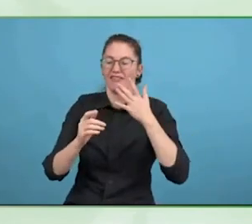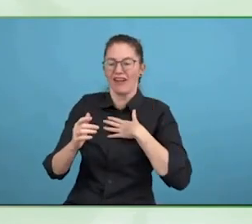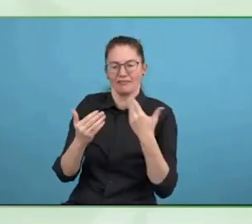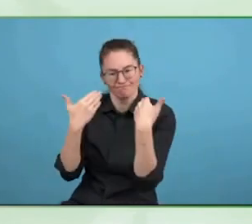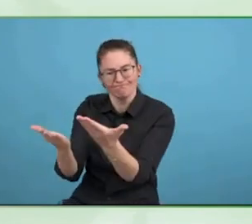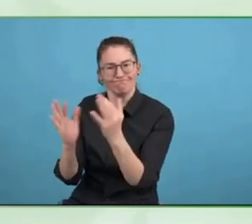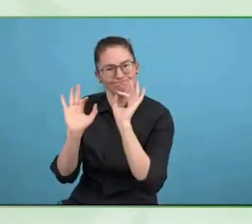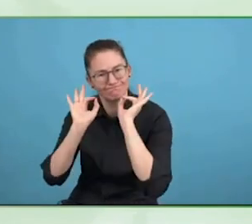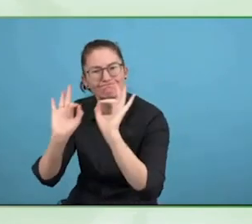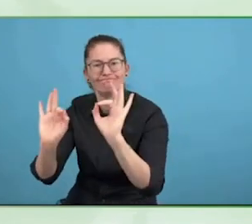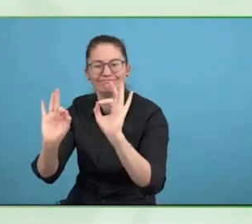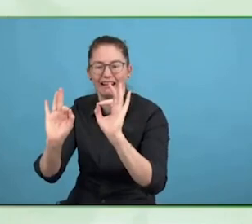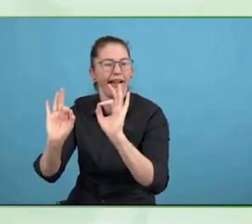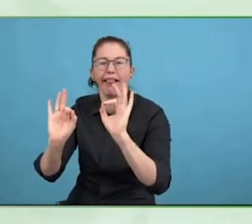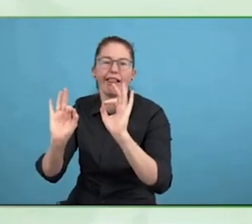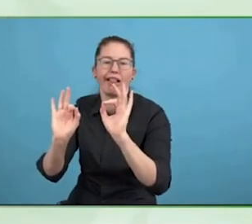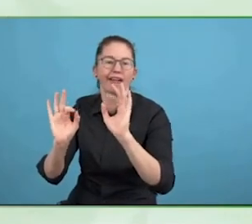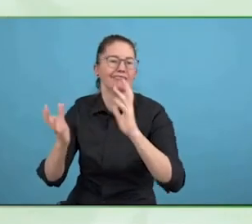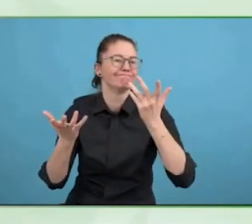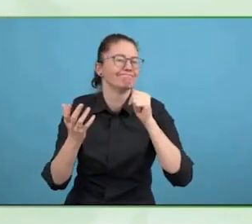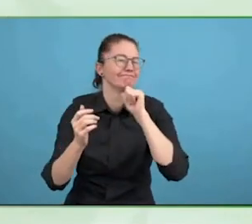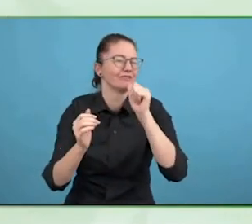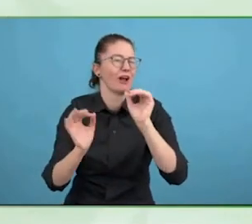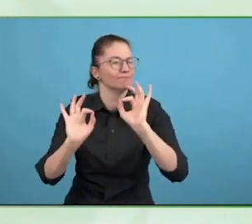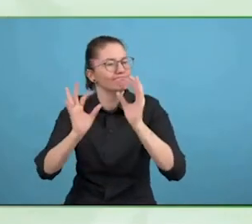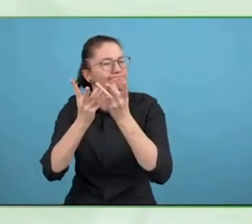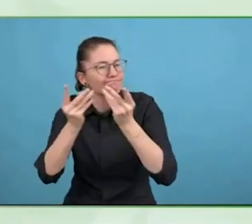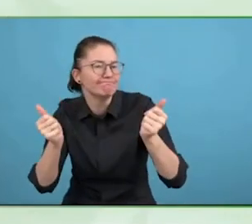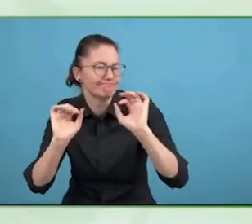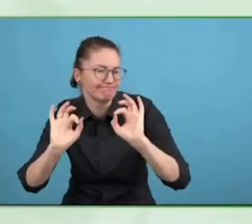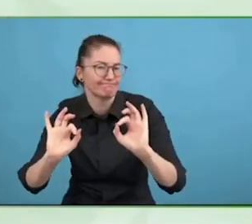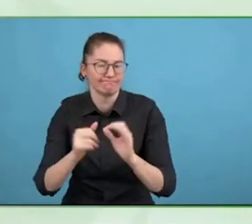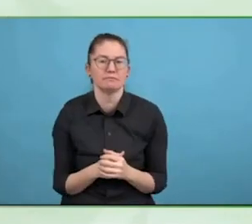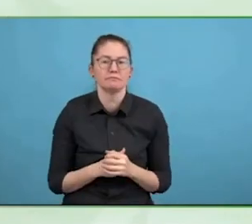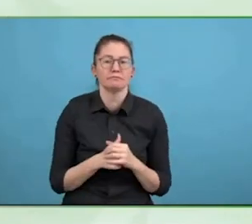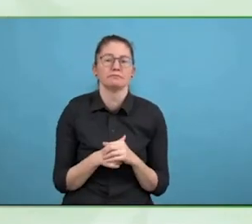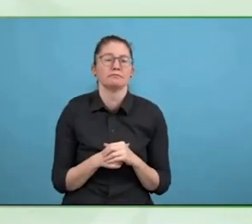entry point to further develop my access to rights?